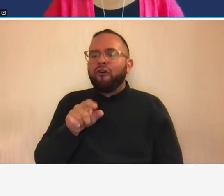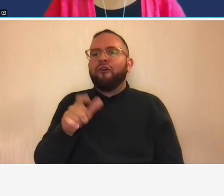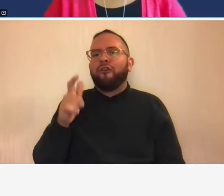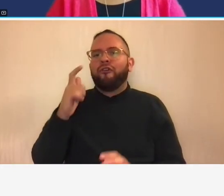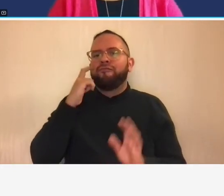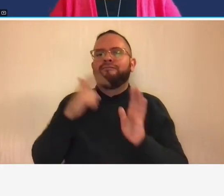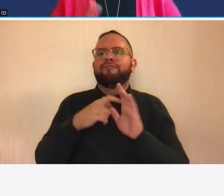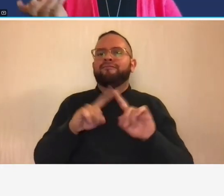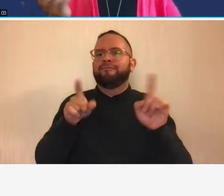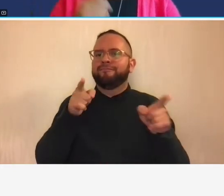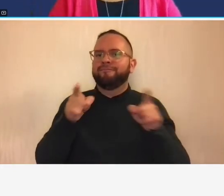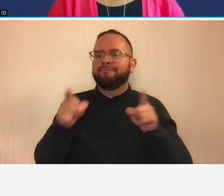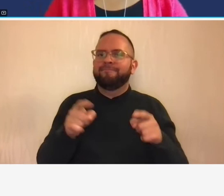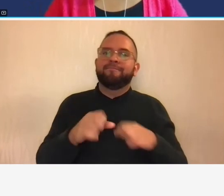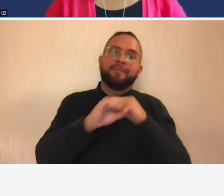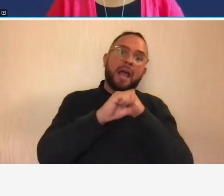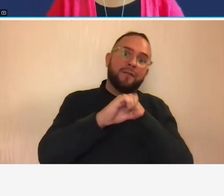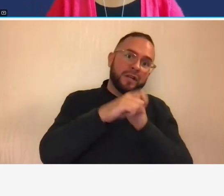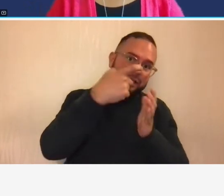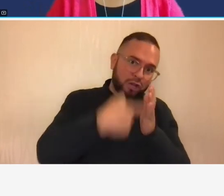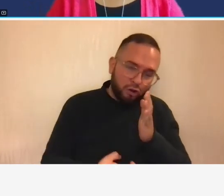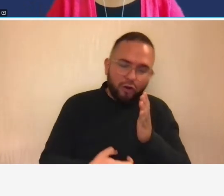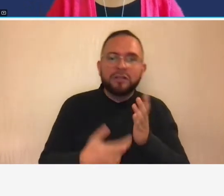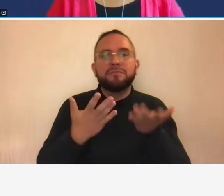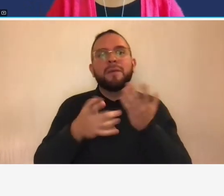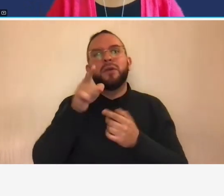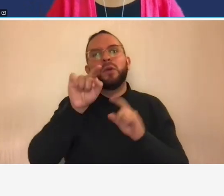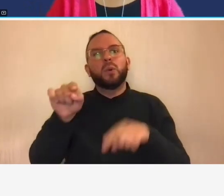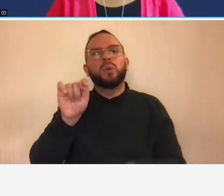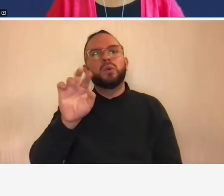costs where let's say you're at a trade show and you get a booth at a trade show and you're just